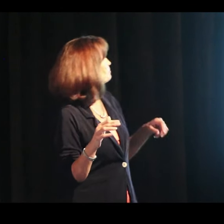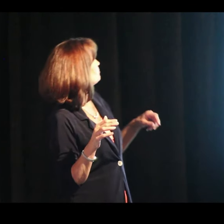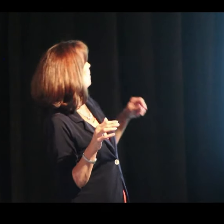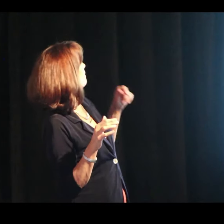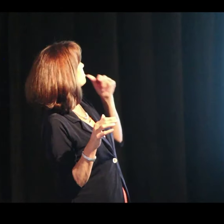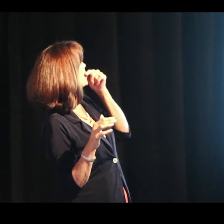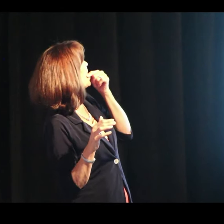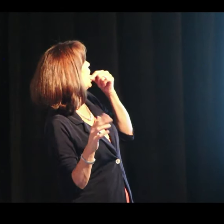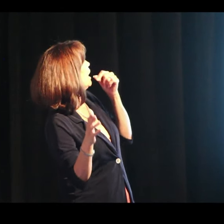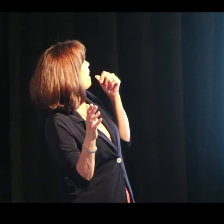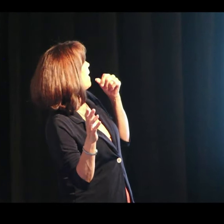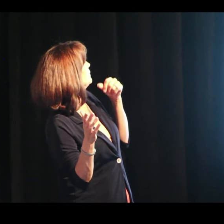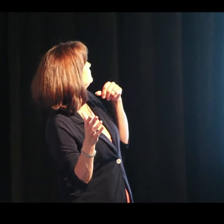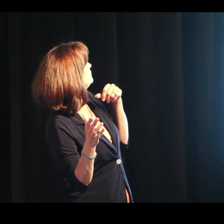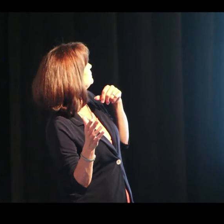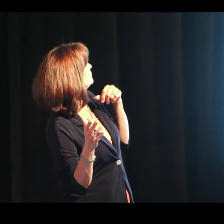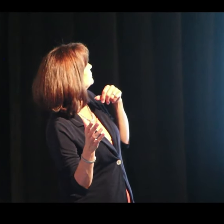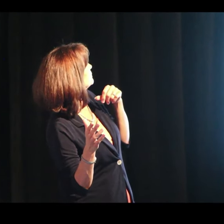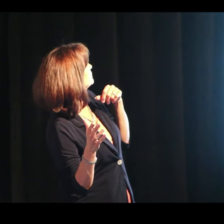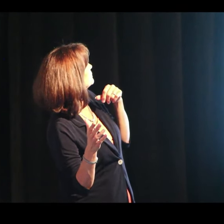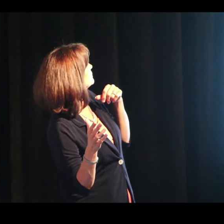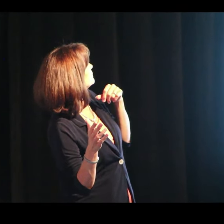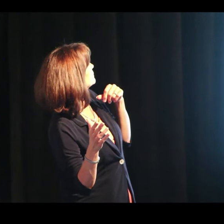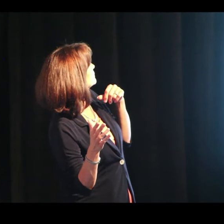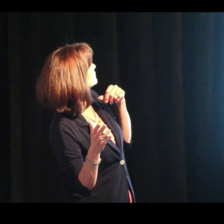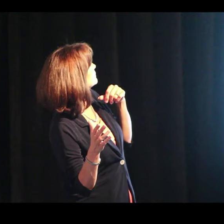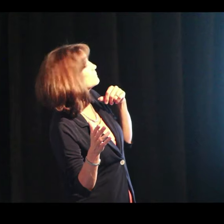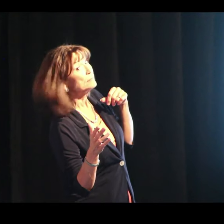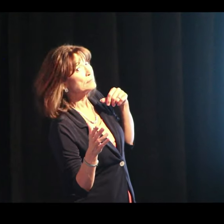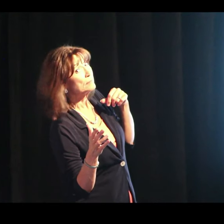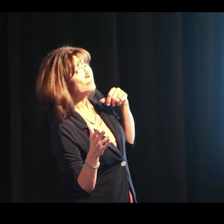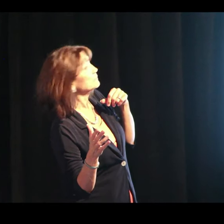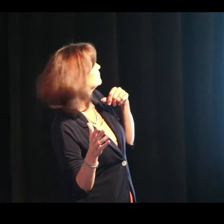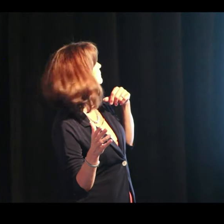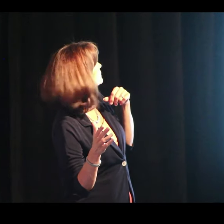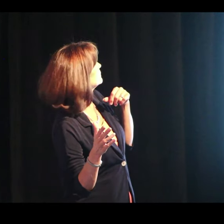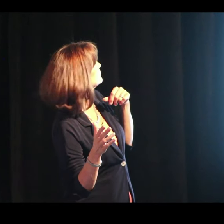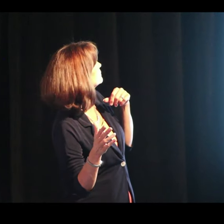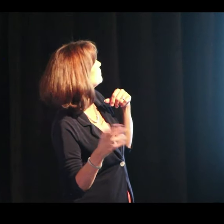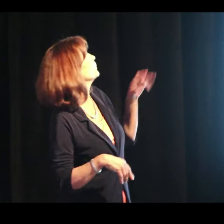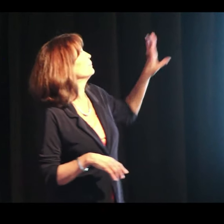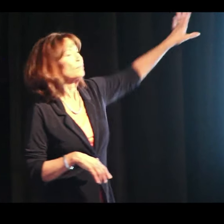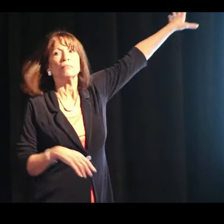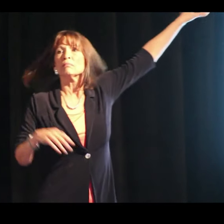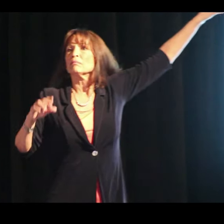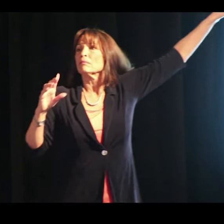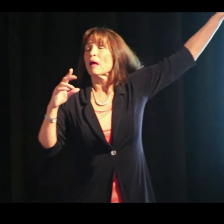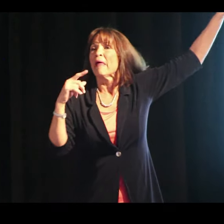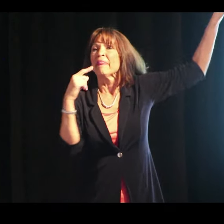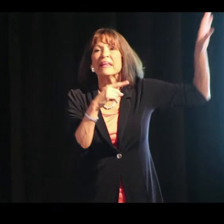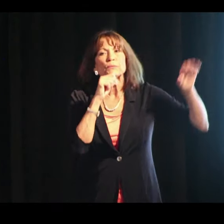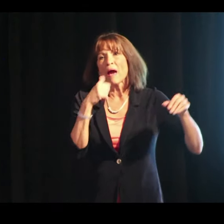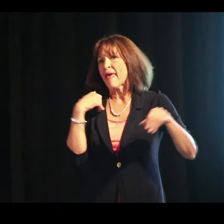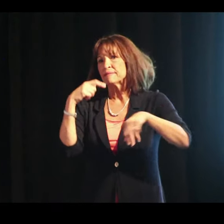the picture of that guy.